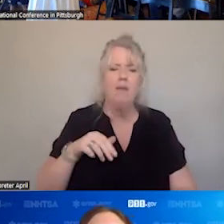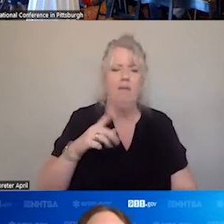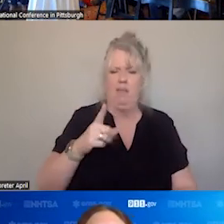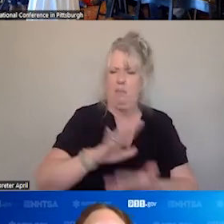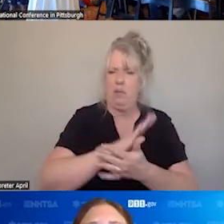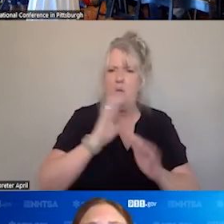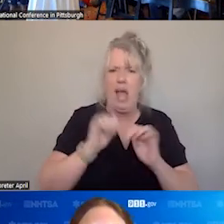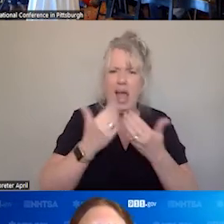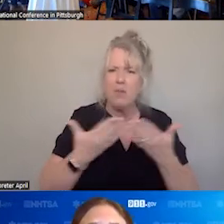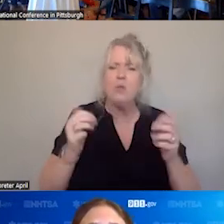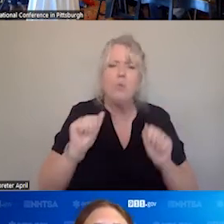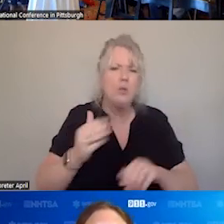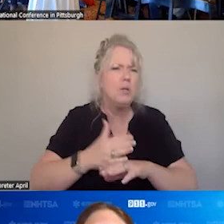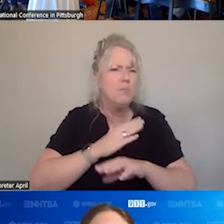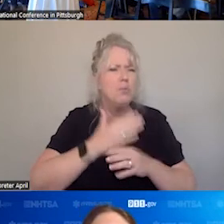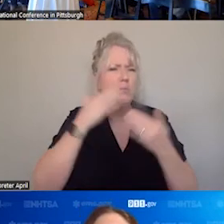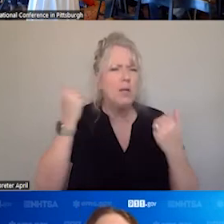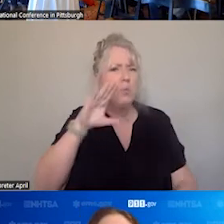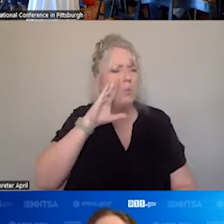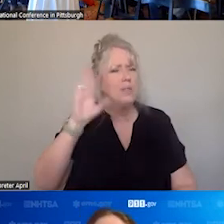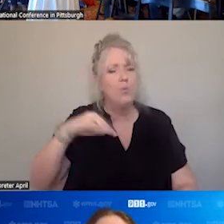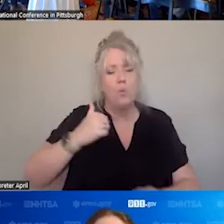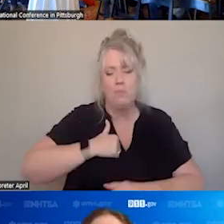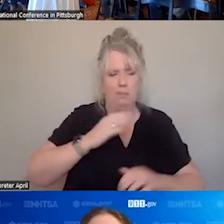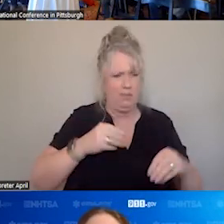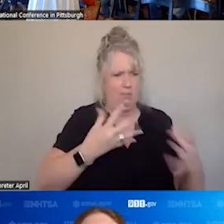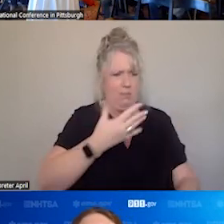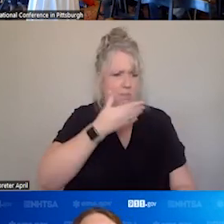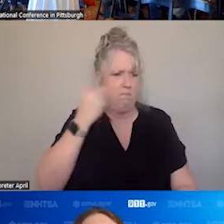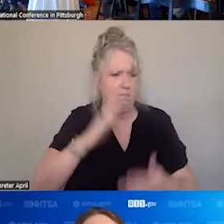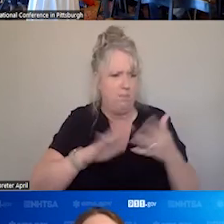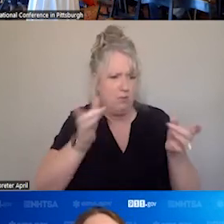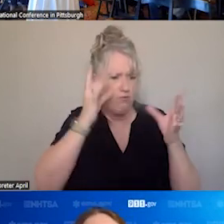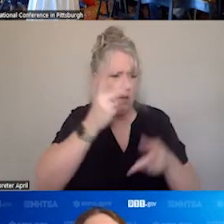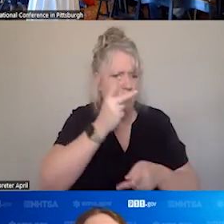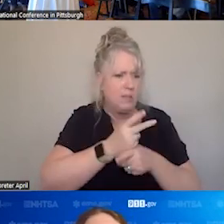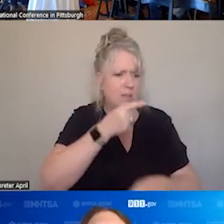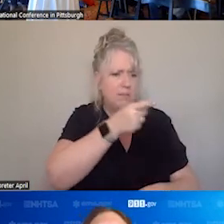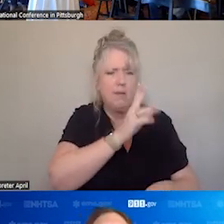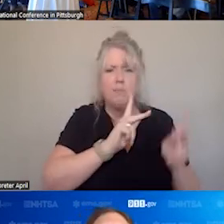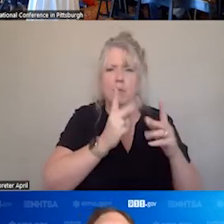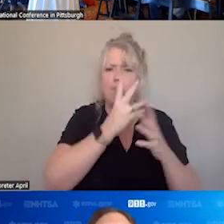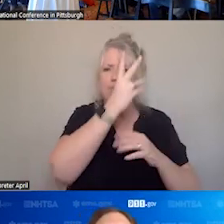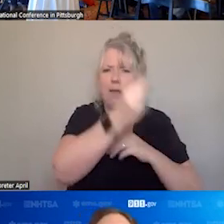THINGS BETTER. WE KNEW THE MILITARY WAS PROVIDING BETTER TRAUMA CARE TO CASUALTIES ABROAD. IF YOU